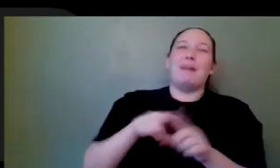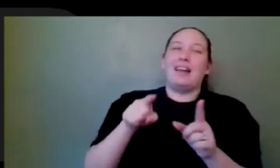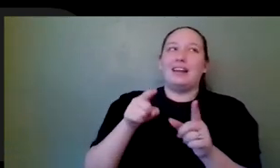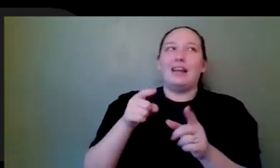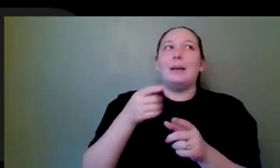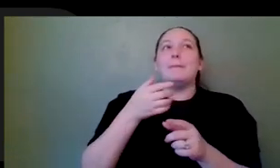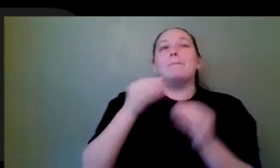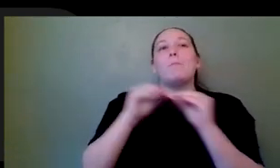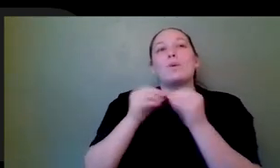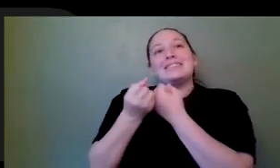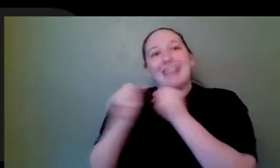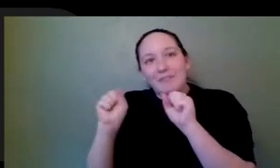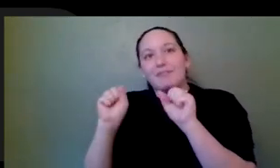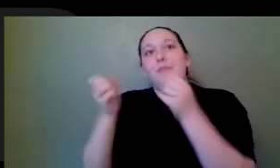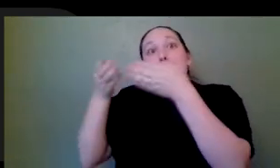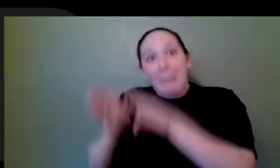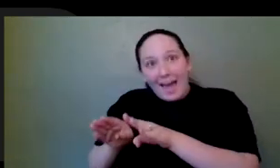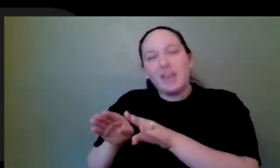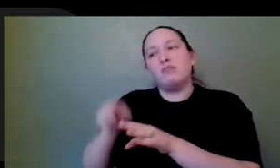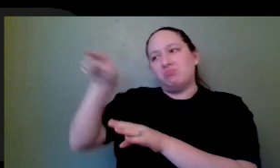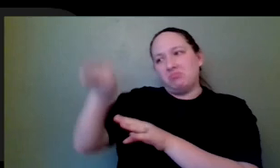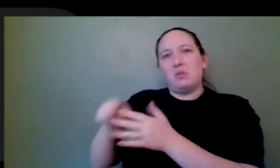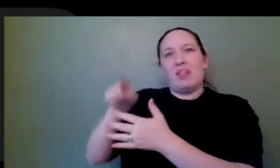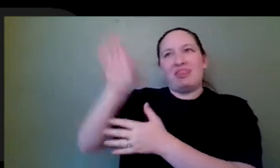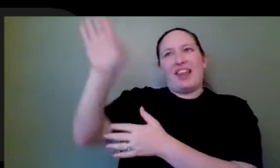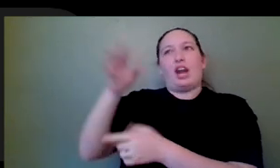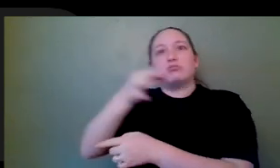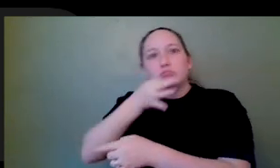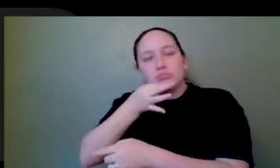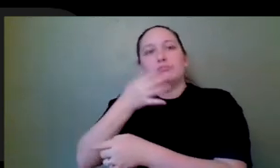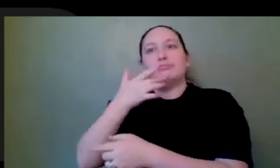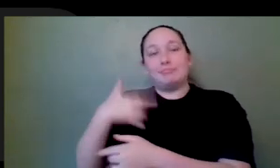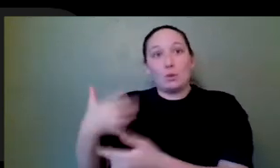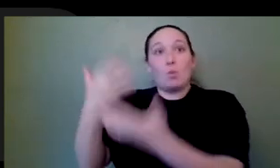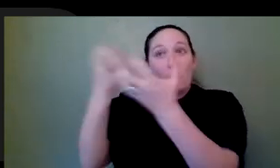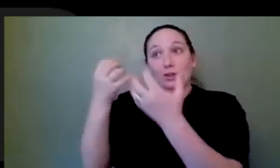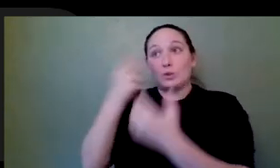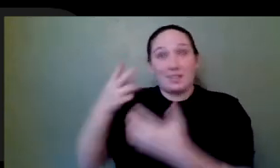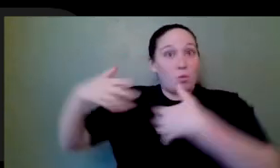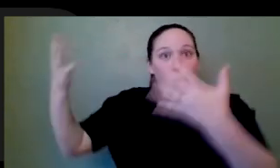company that you're going for. No, what they do know, what they're good at and know what they would want to see and have your portfolio ready to